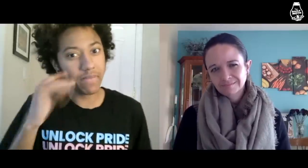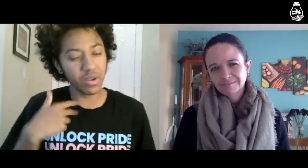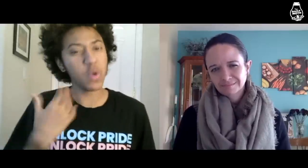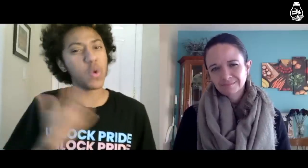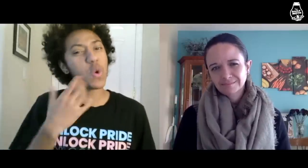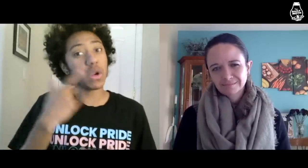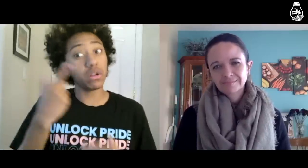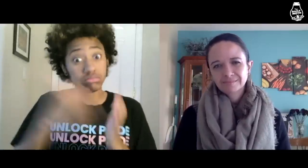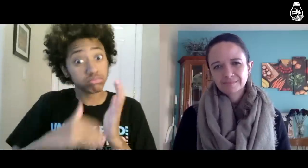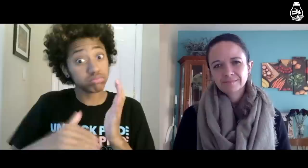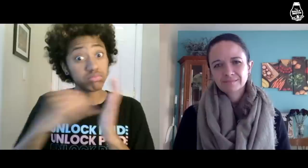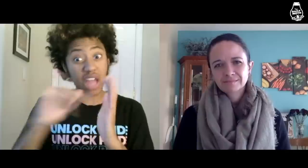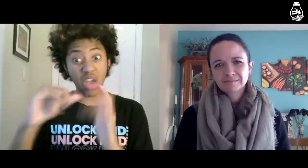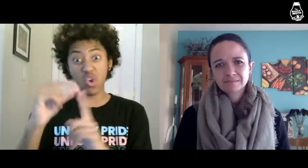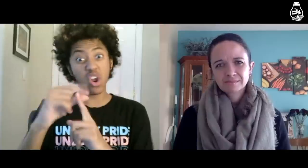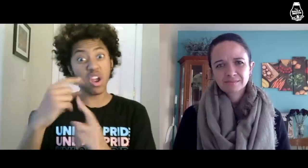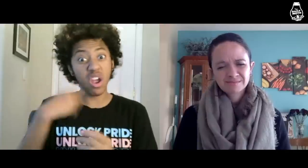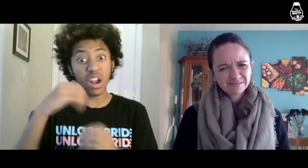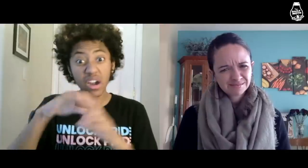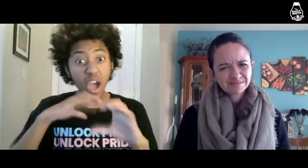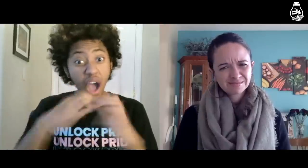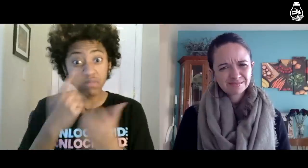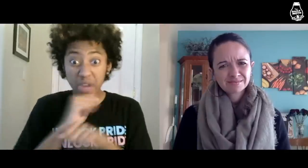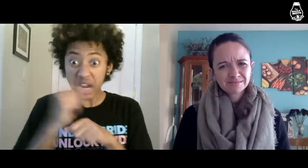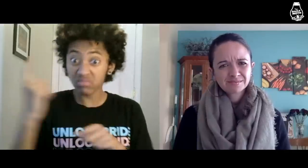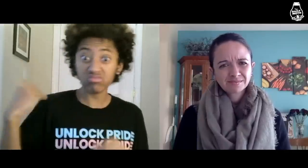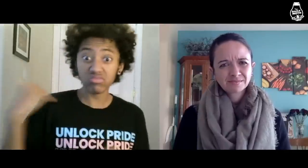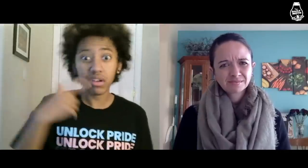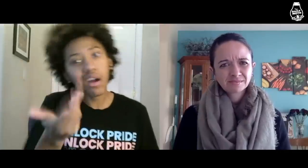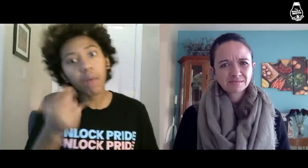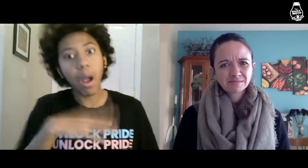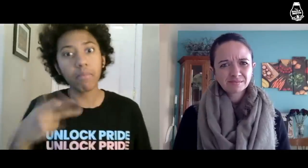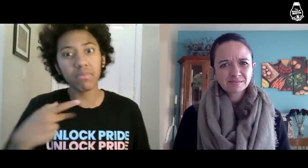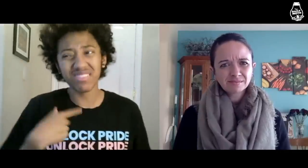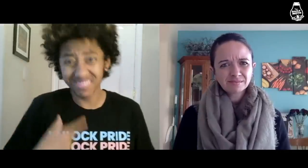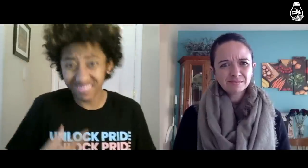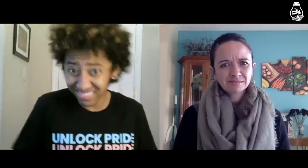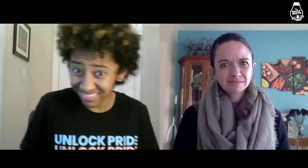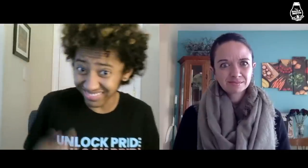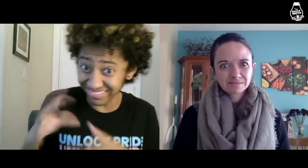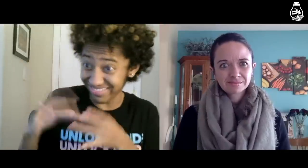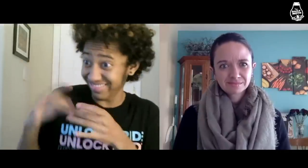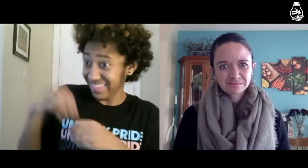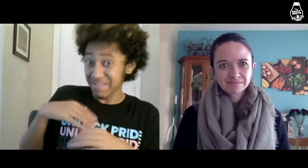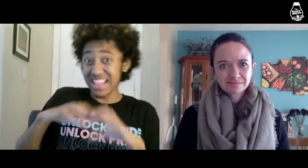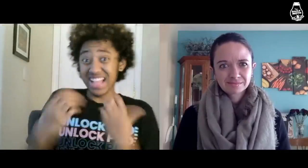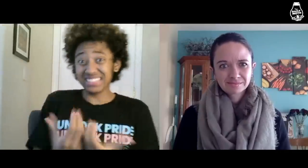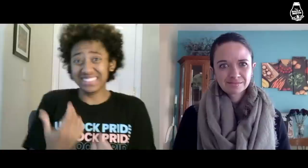That term comes up often. It actually happened in class, when someone told me to man up. In my class?